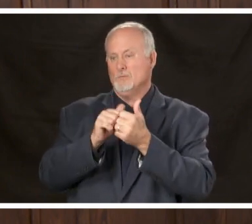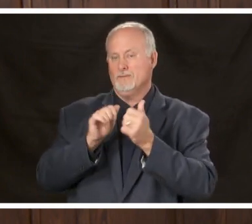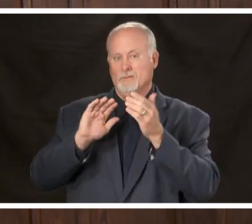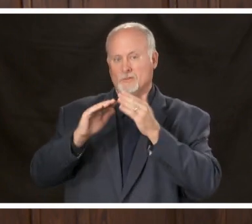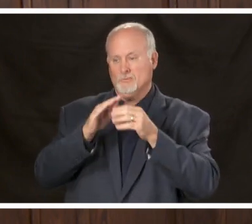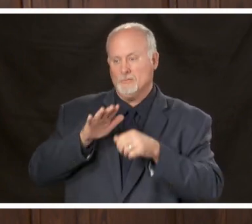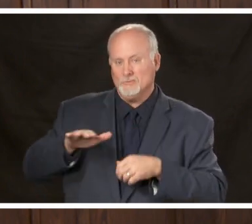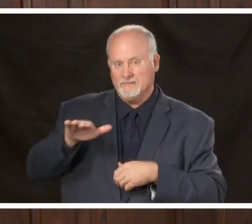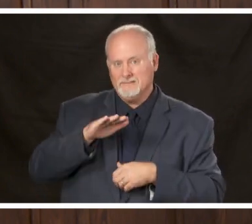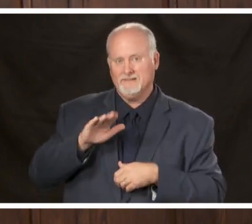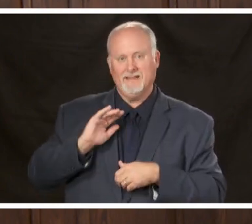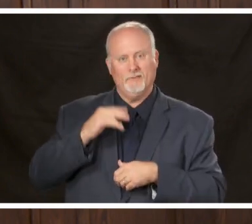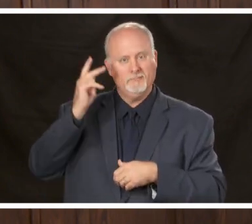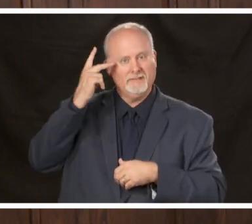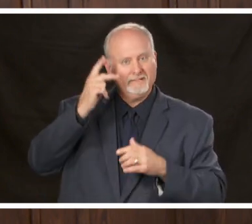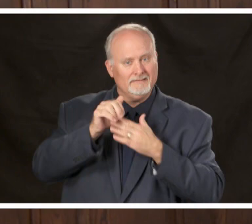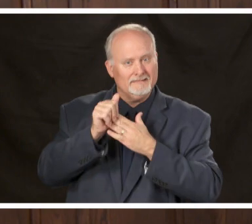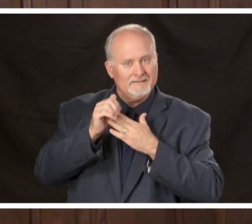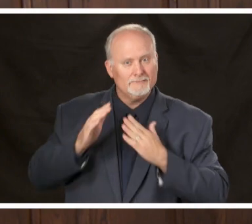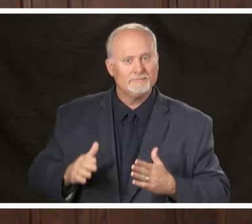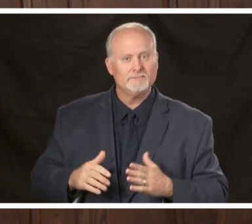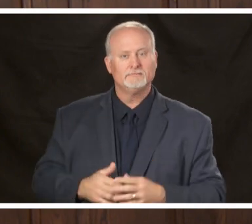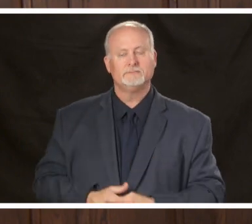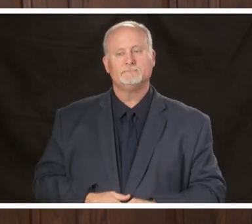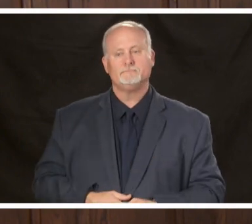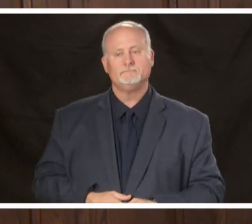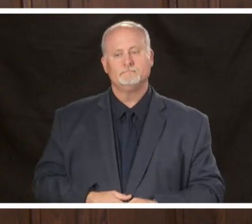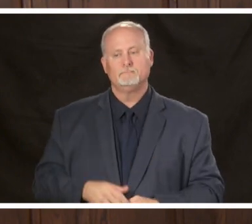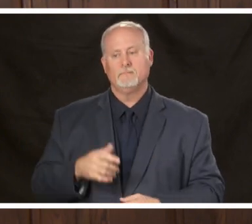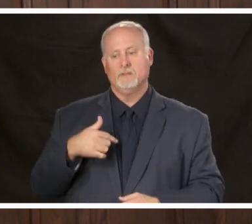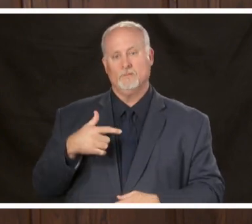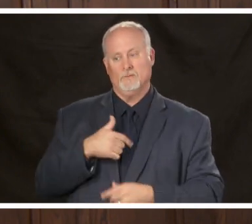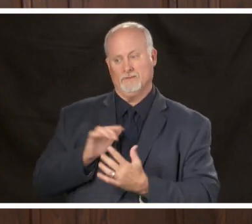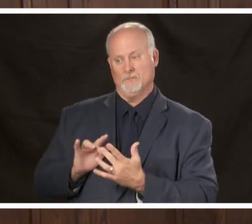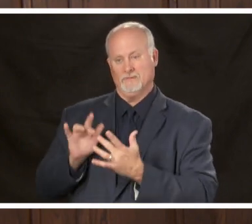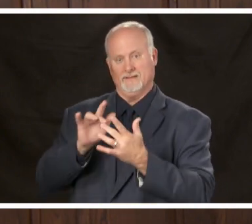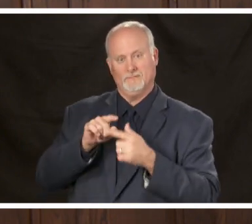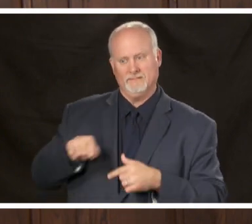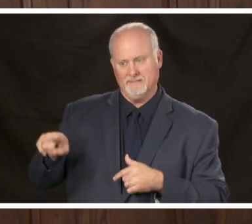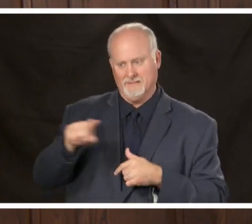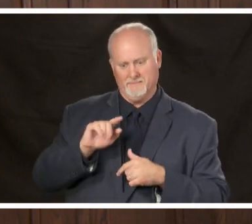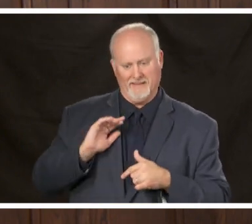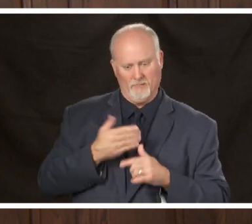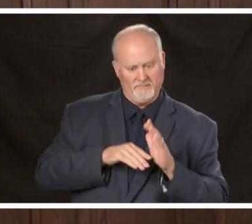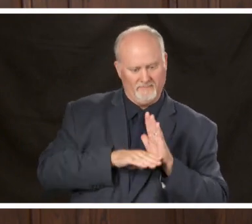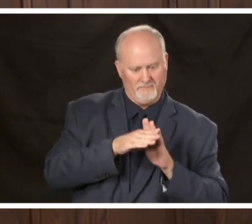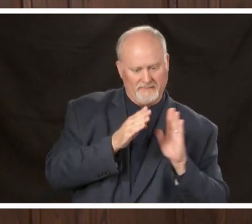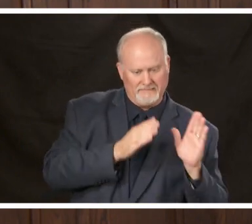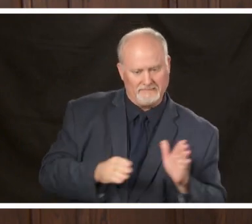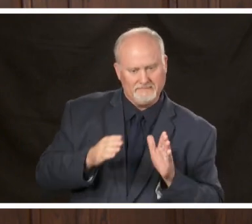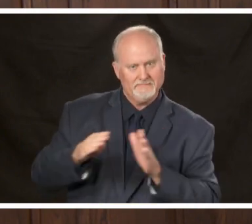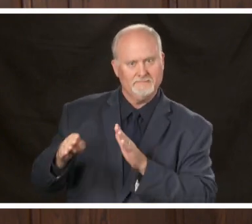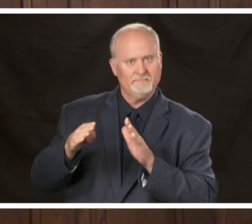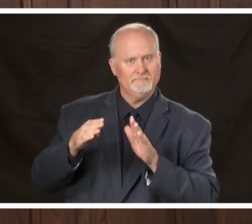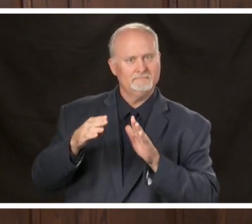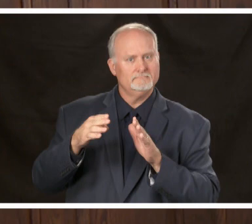political leaders as we do this strategy as this testing and so we've asked each